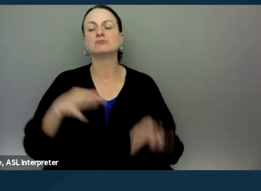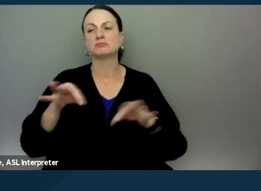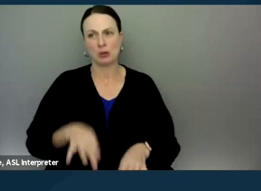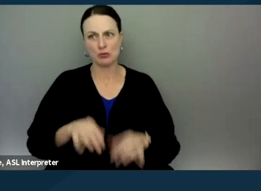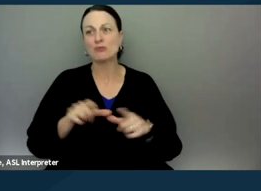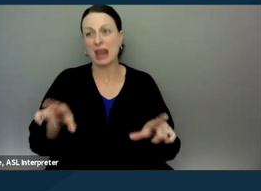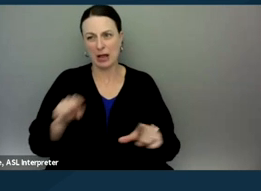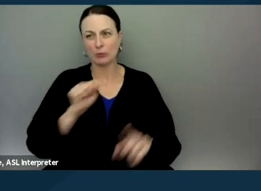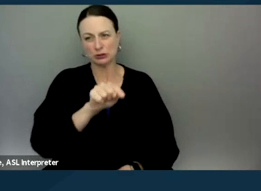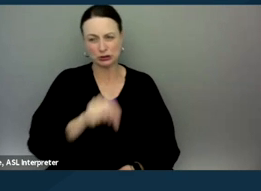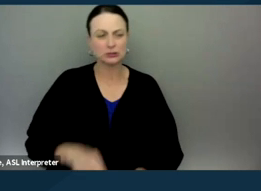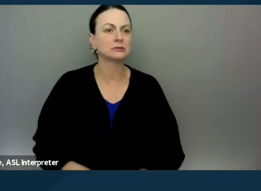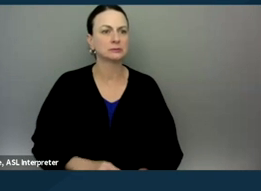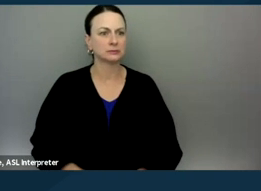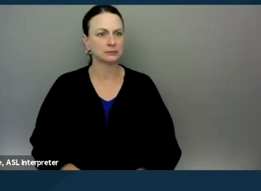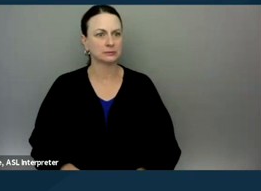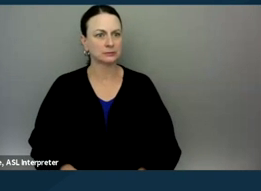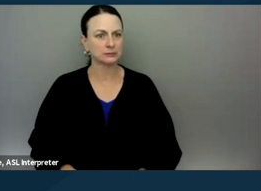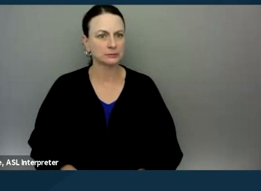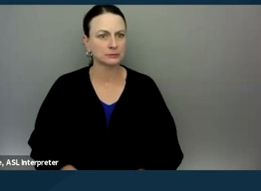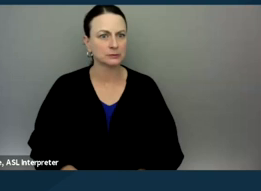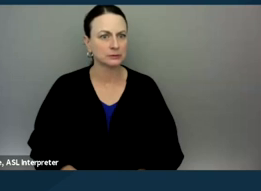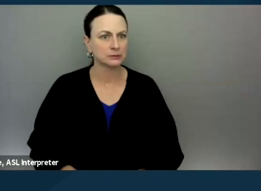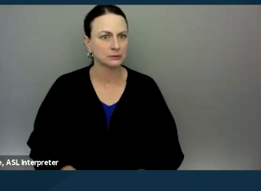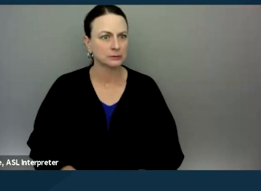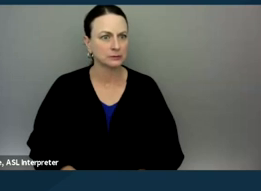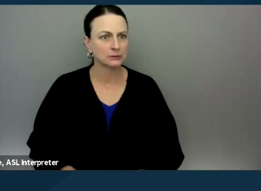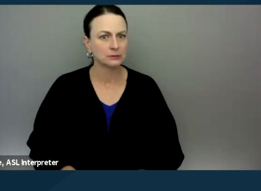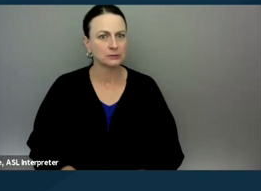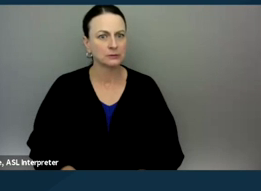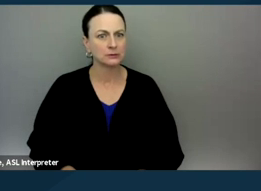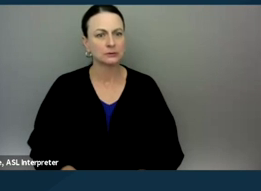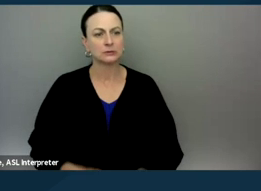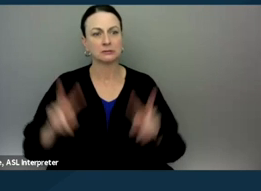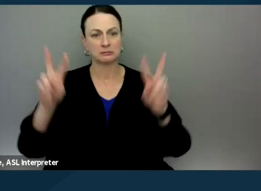It says, by no means do we suggest that consultants and other lay advocates